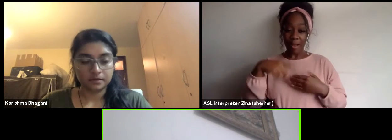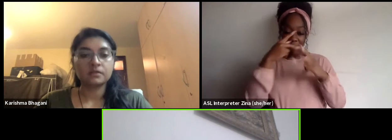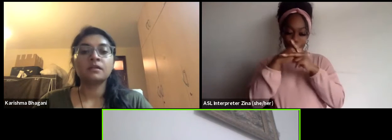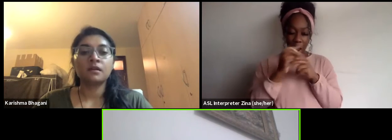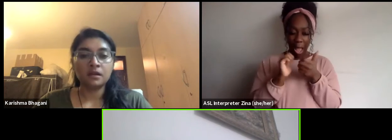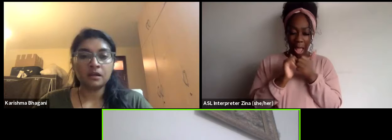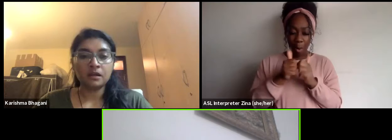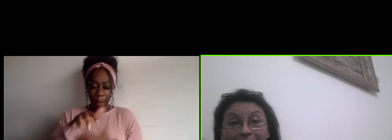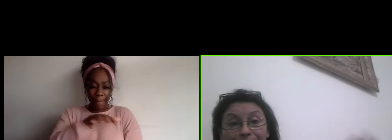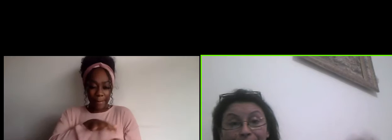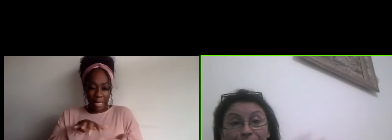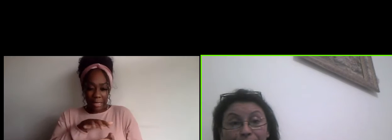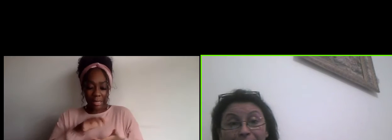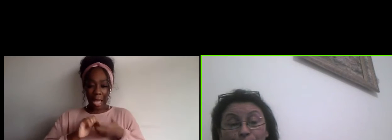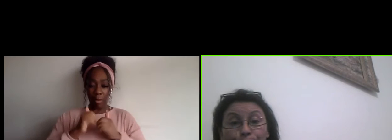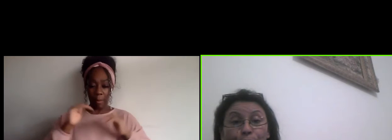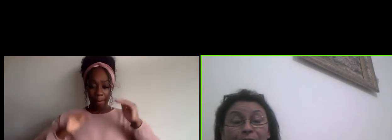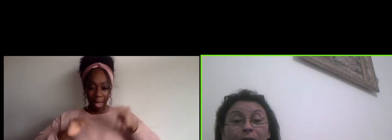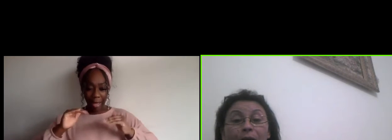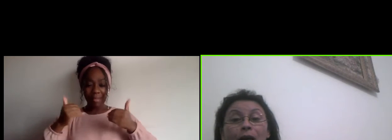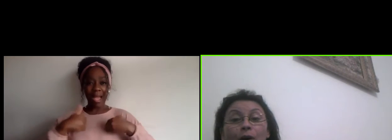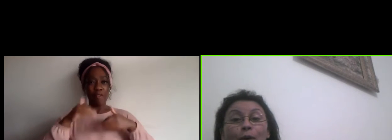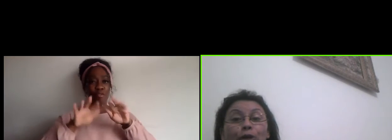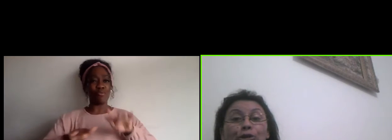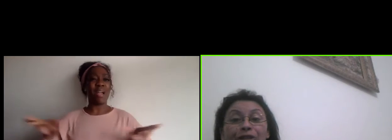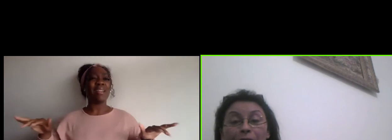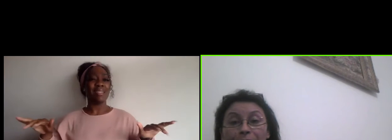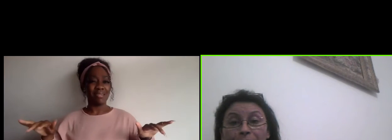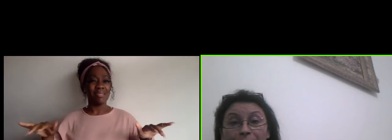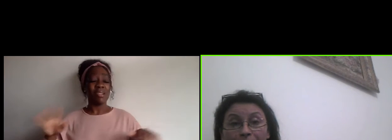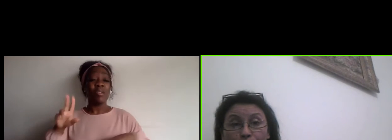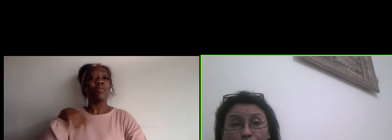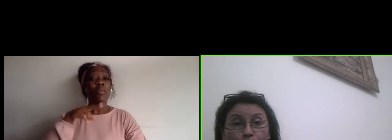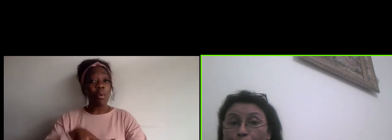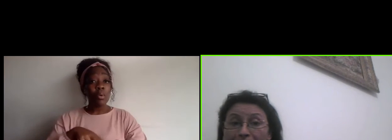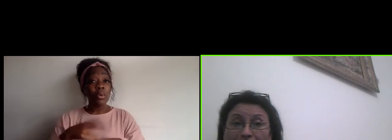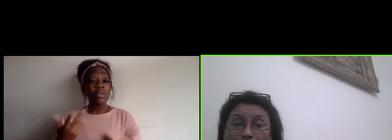and to have a variety. Of course when you start and we are in the beginning